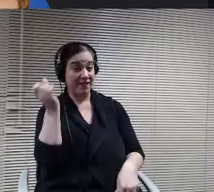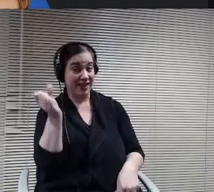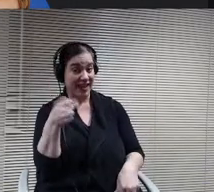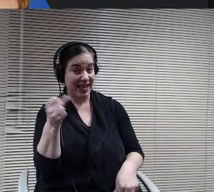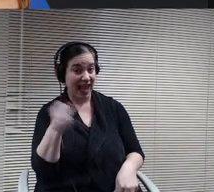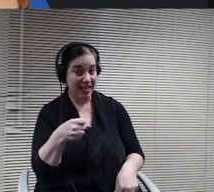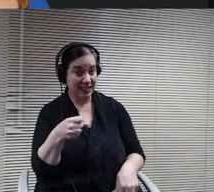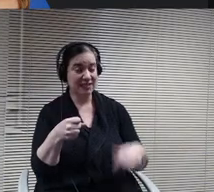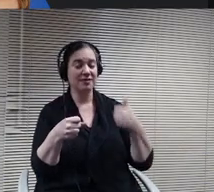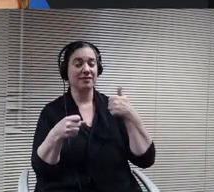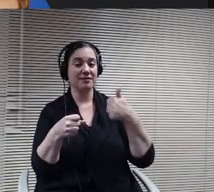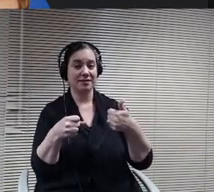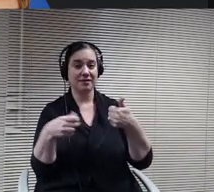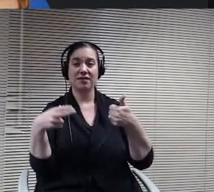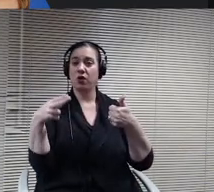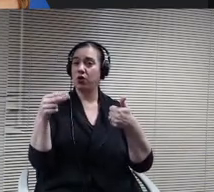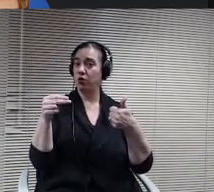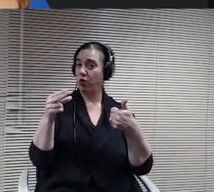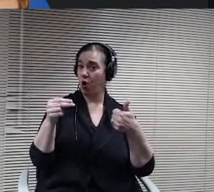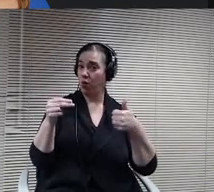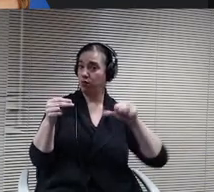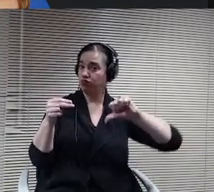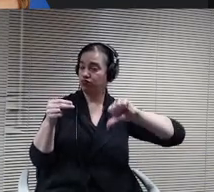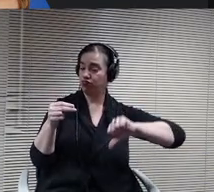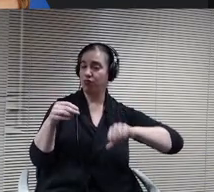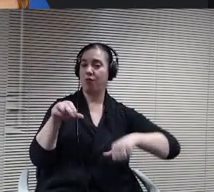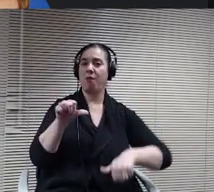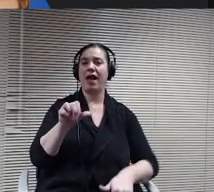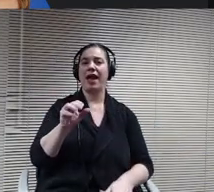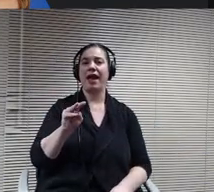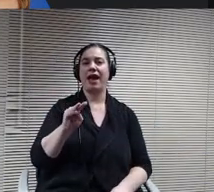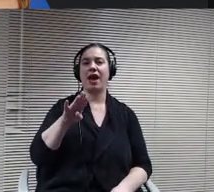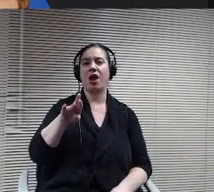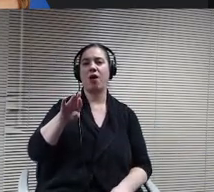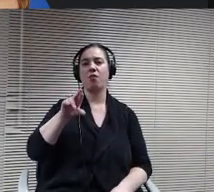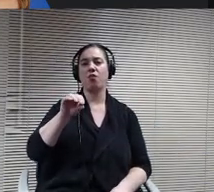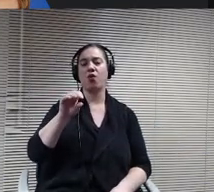member. Ambrose and. I remember Becker. I.